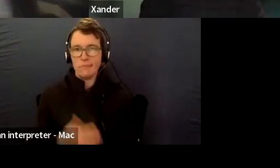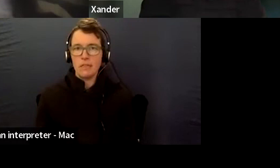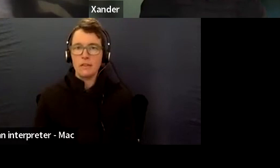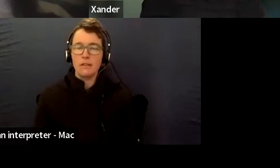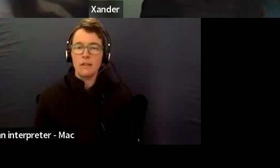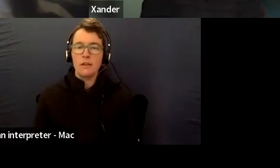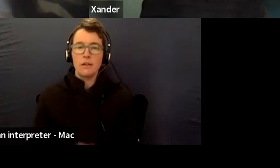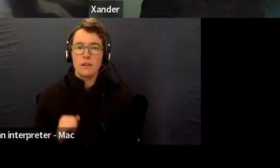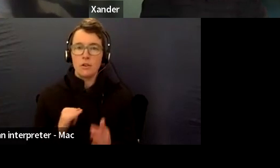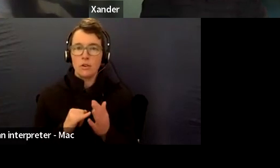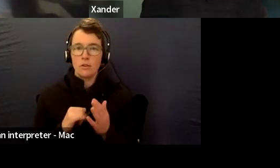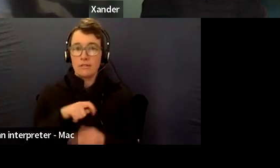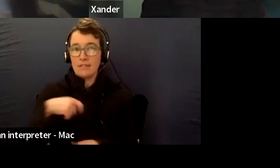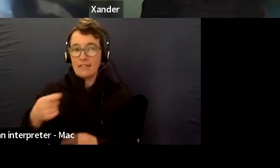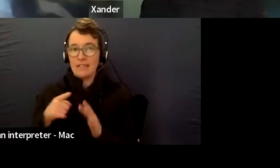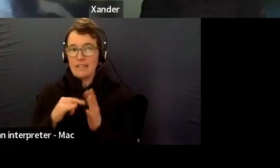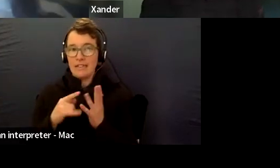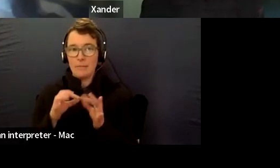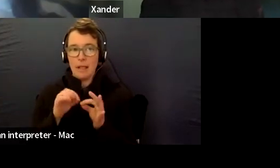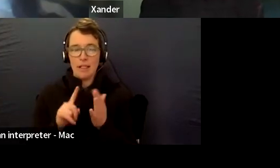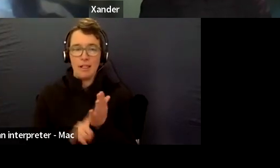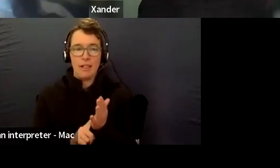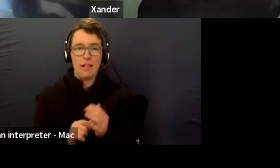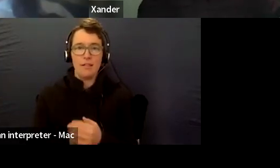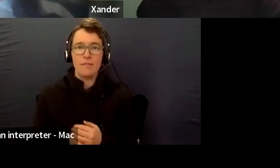Um, is no